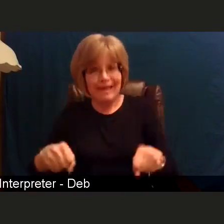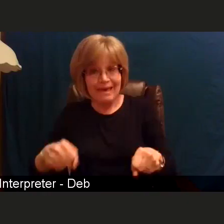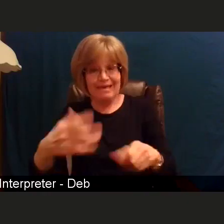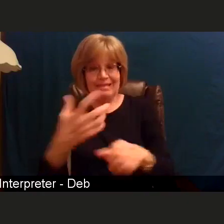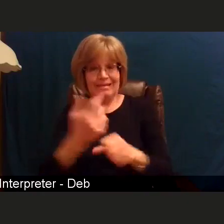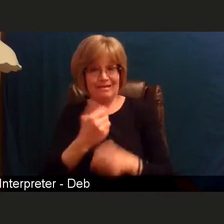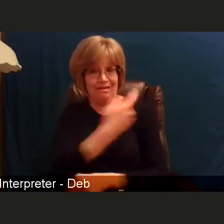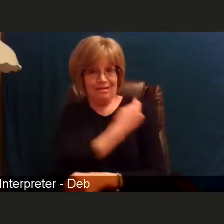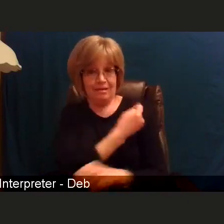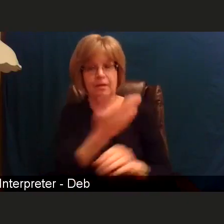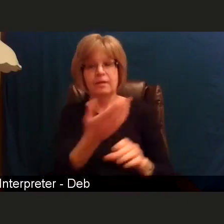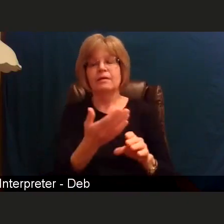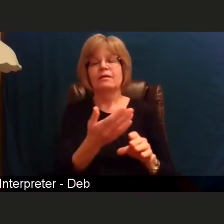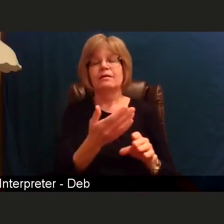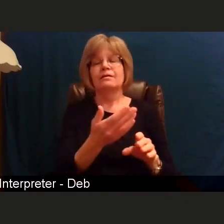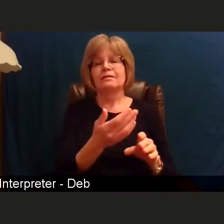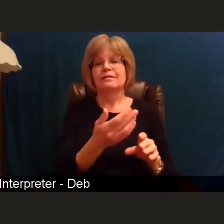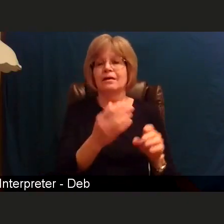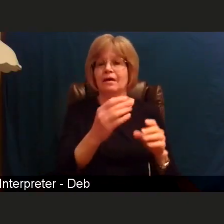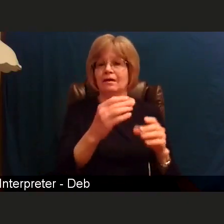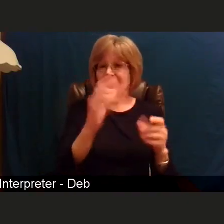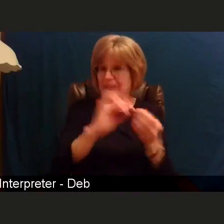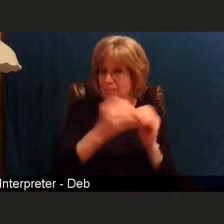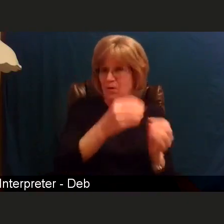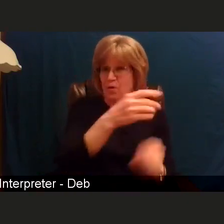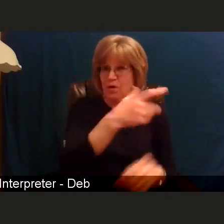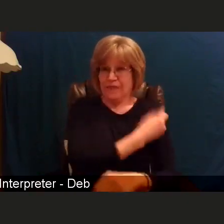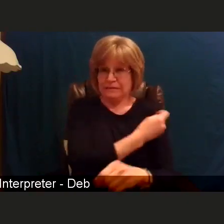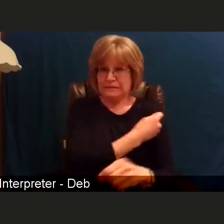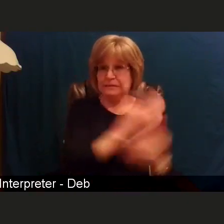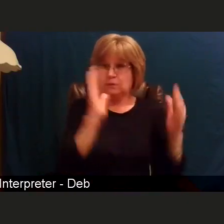And I know that's gonna seem unfair, and I also know that that is gonna